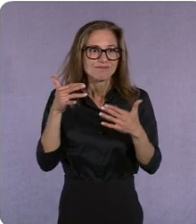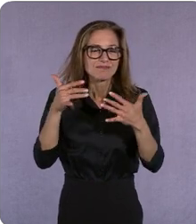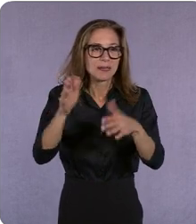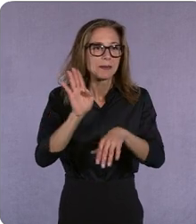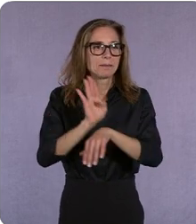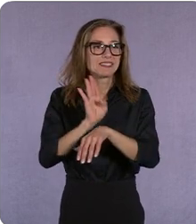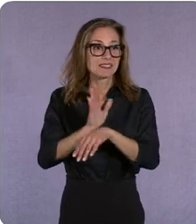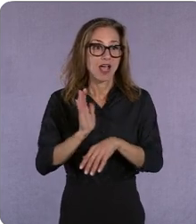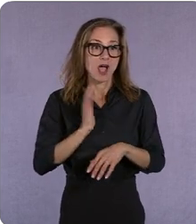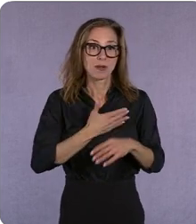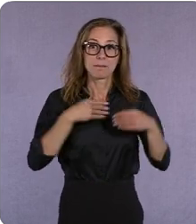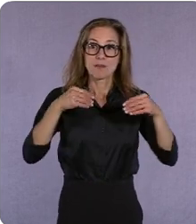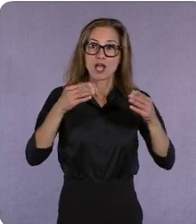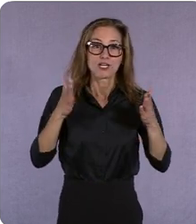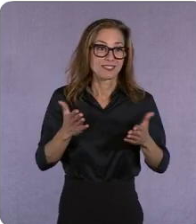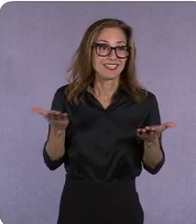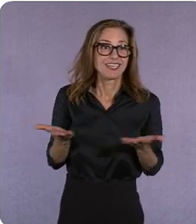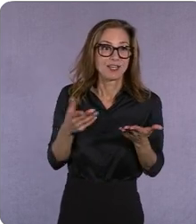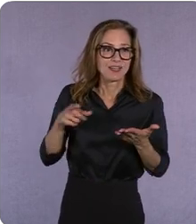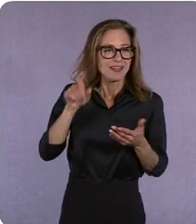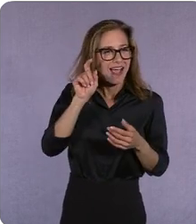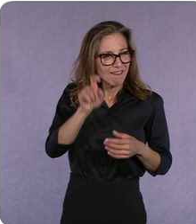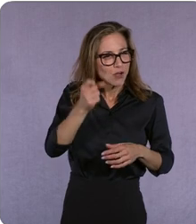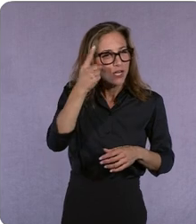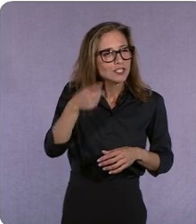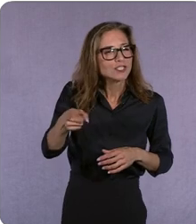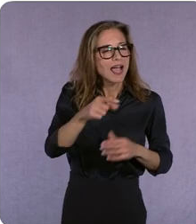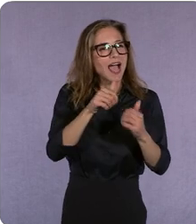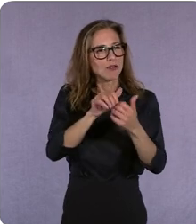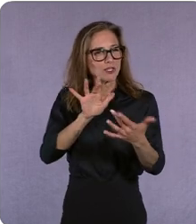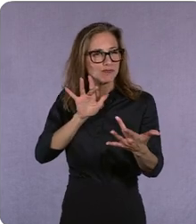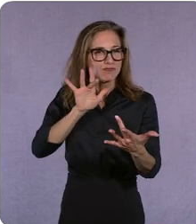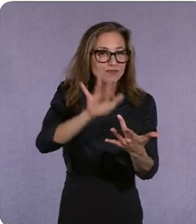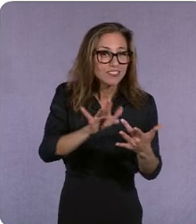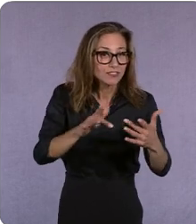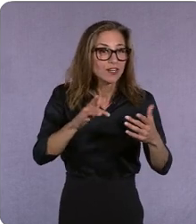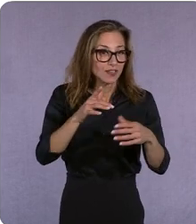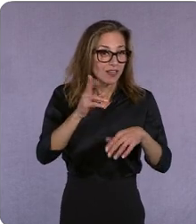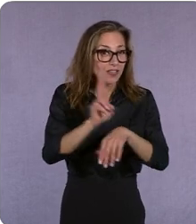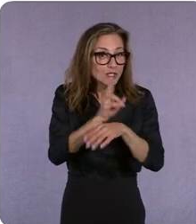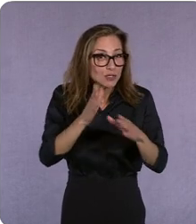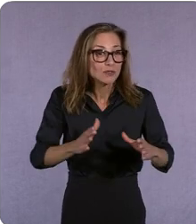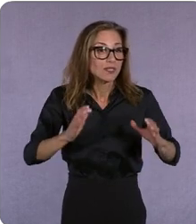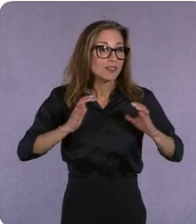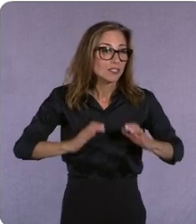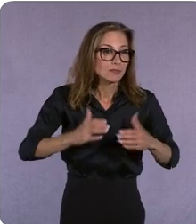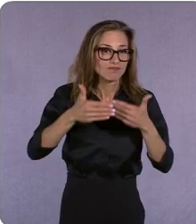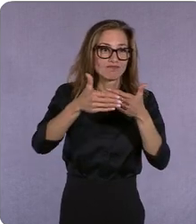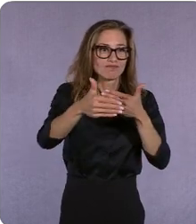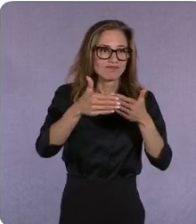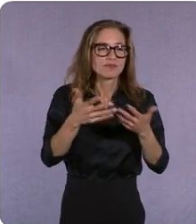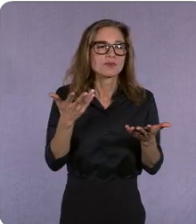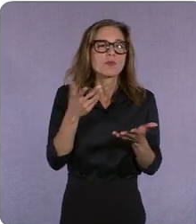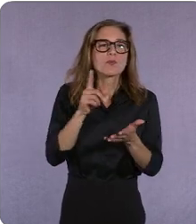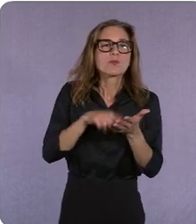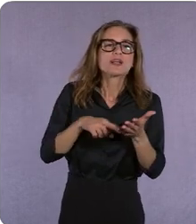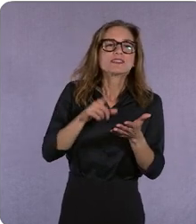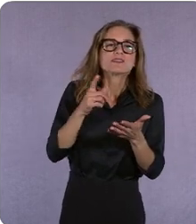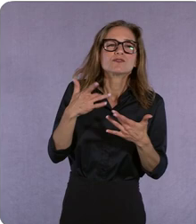how can you reach the consumer over the next five to ten years what are some of the trends for entertainment that you think are particularly important for marketers to understand?